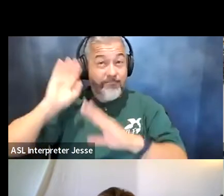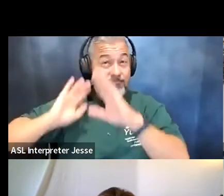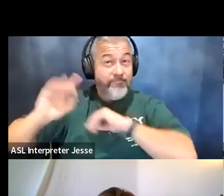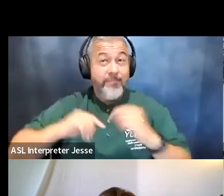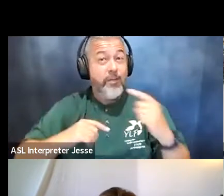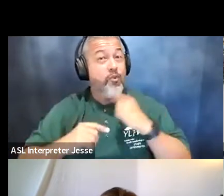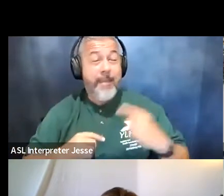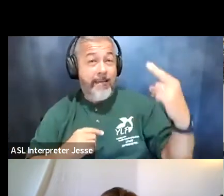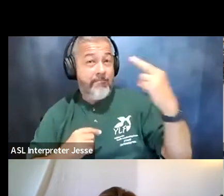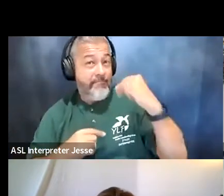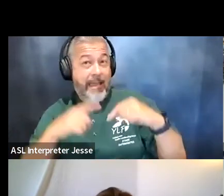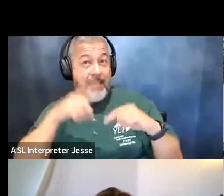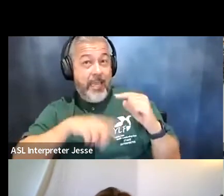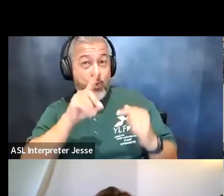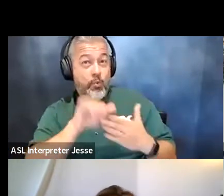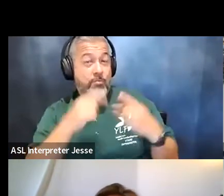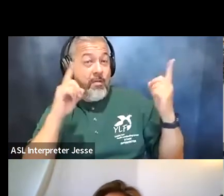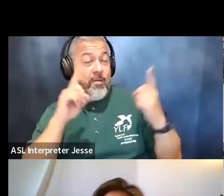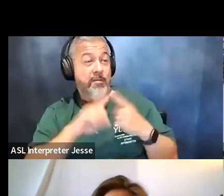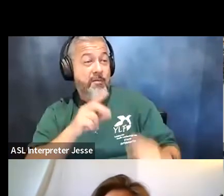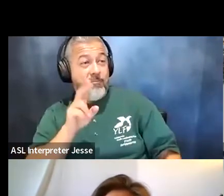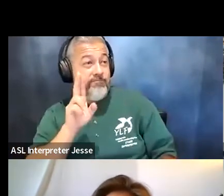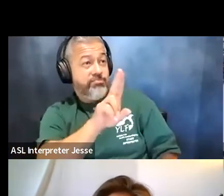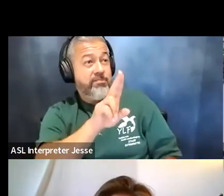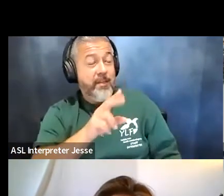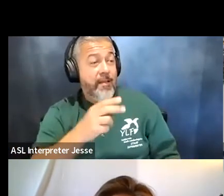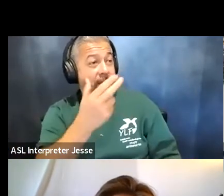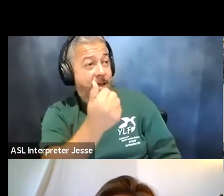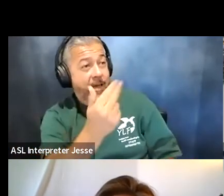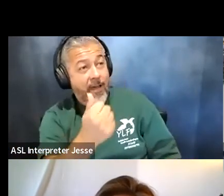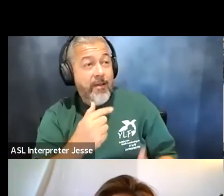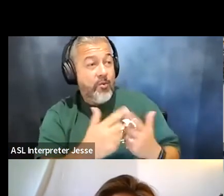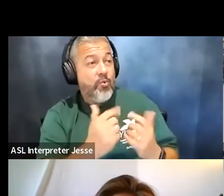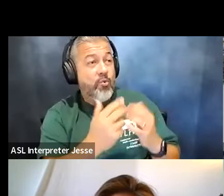you know hot to the you know ha ha to the faces of people who doubted me look at where i am now